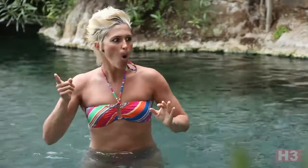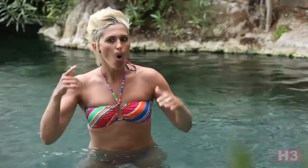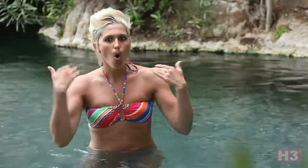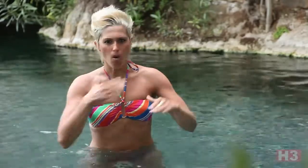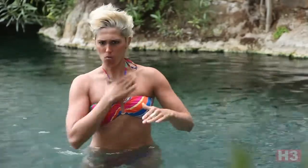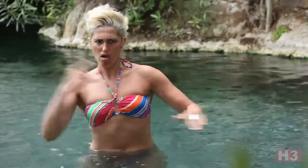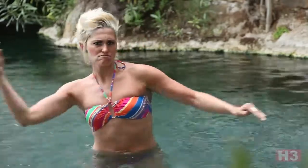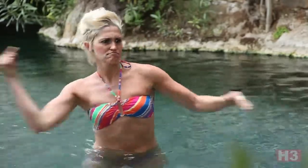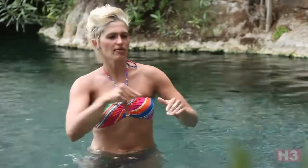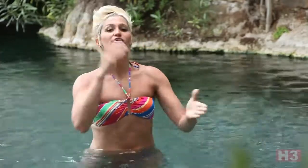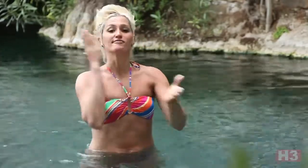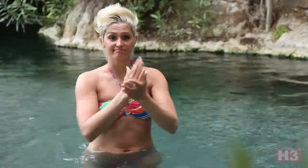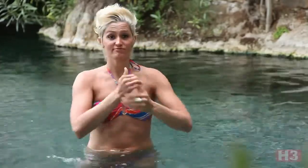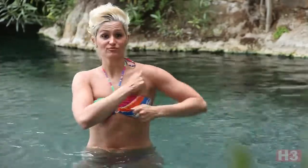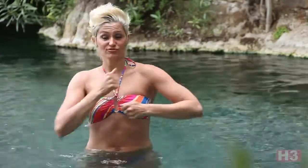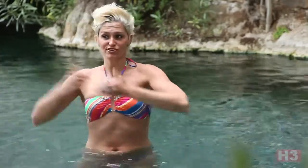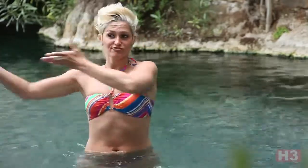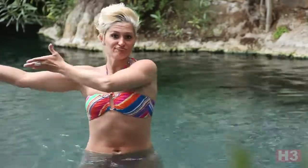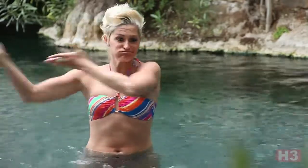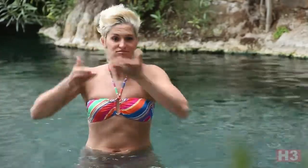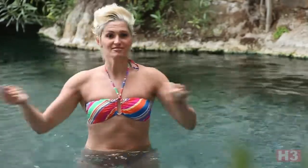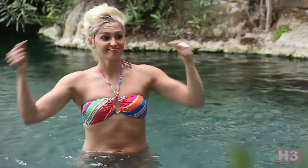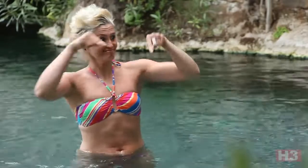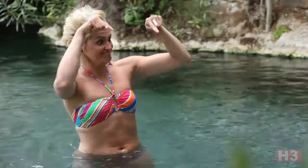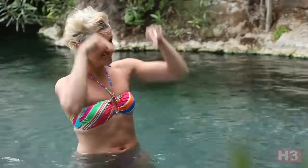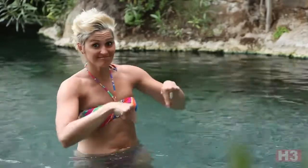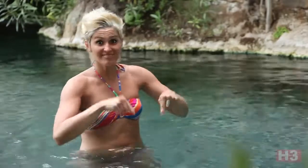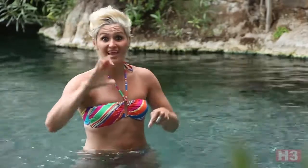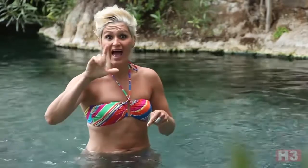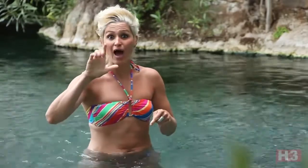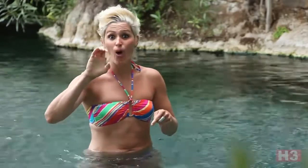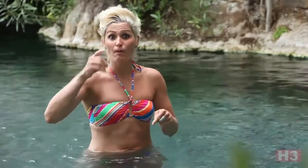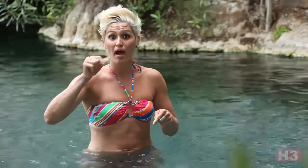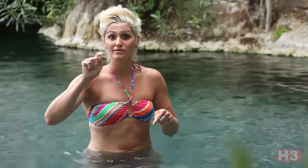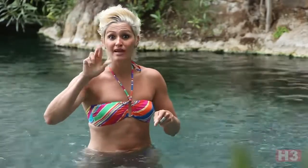She was impressed and wanted to come to the site. Her soldiers bought her here.